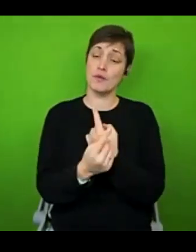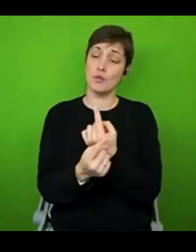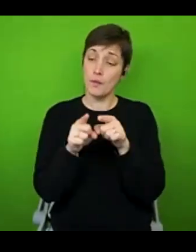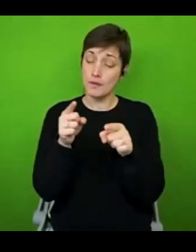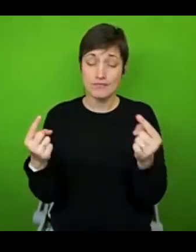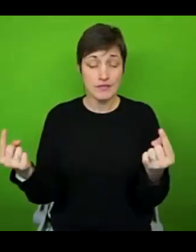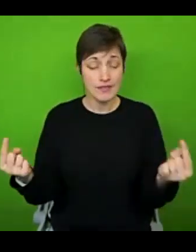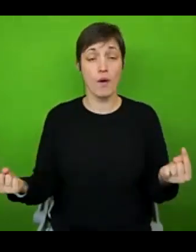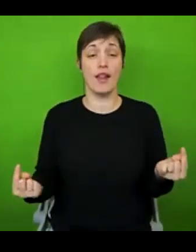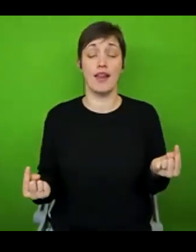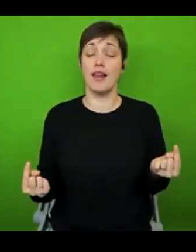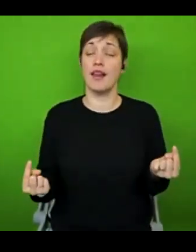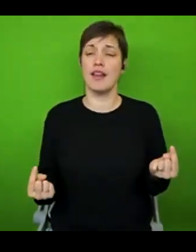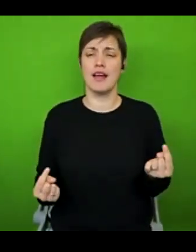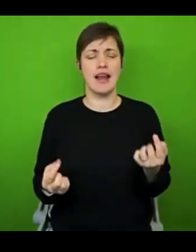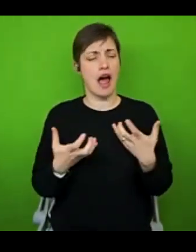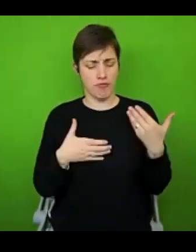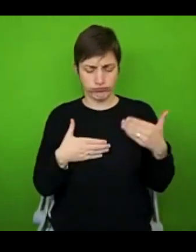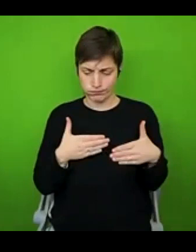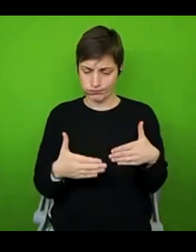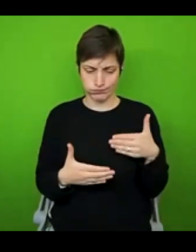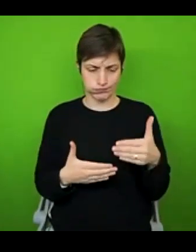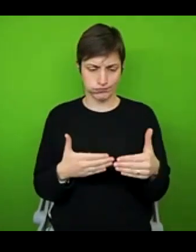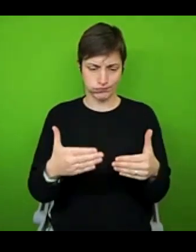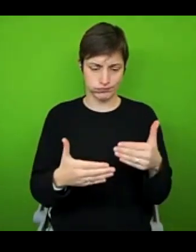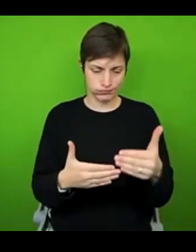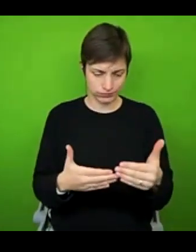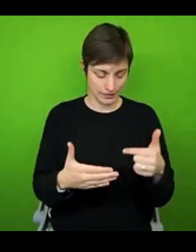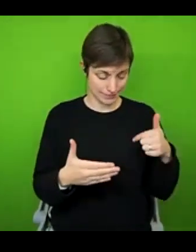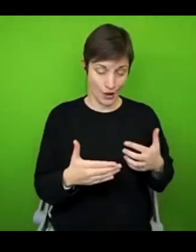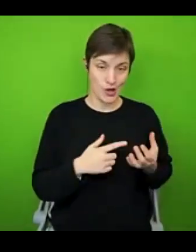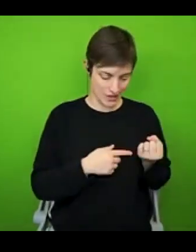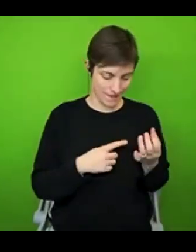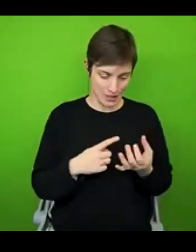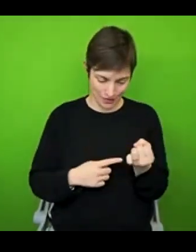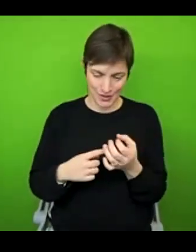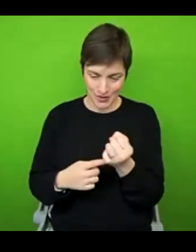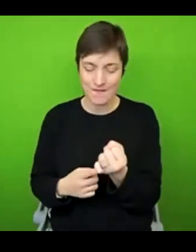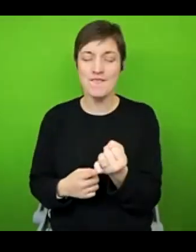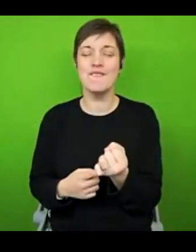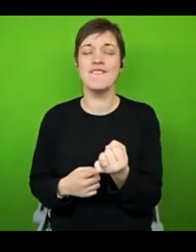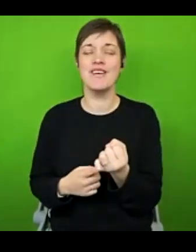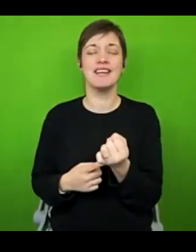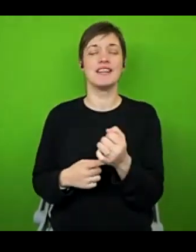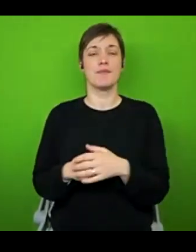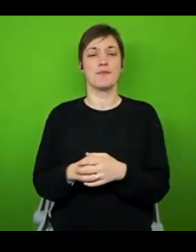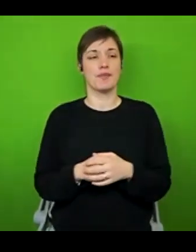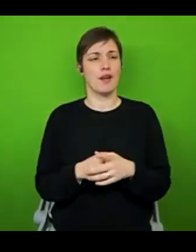process of reaching those goals, and not just in the end result. So we're not talking about physical things, you know, all the silly things about like increasing your